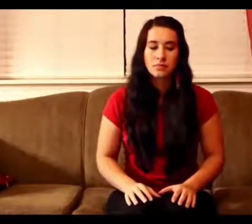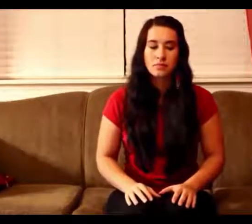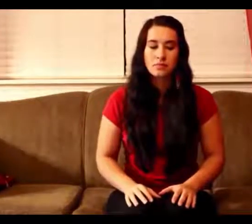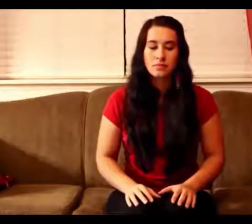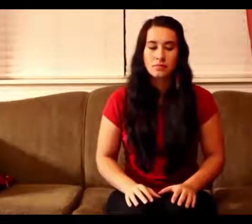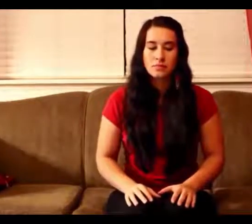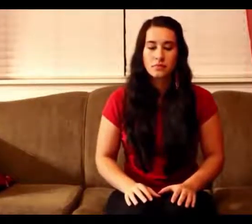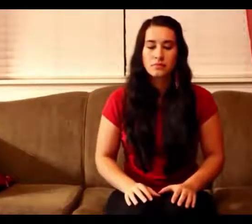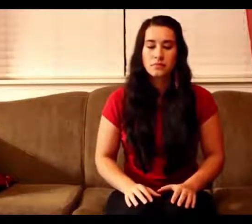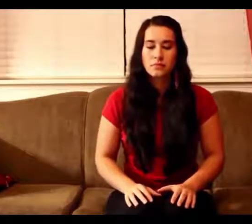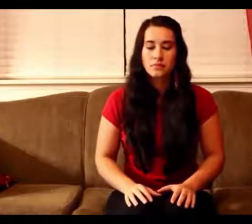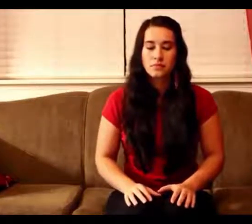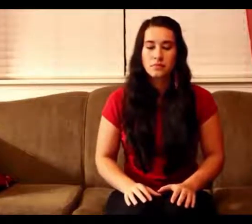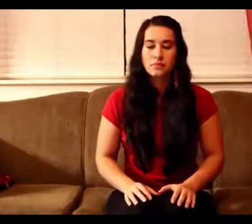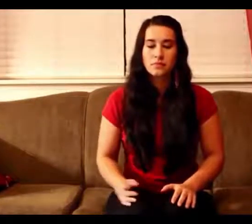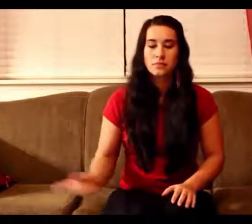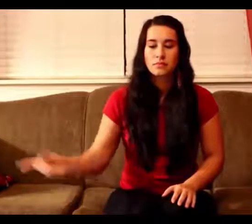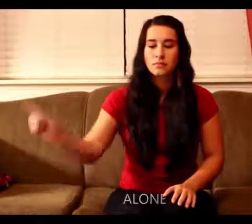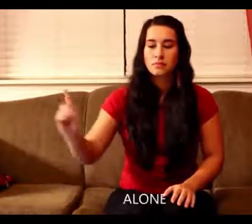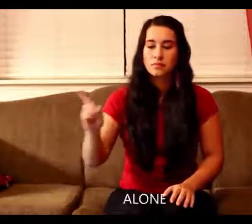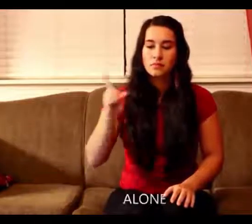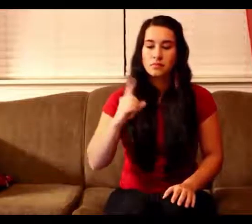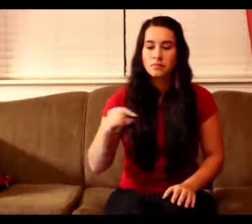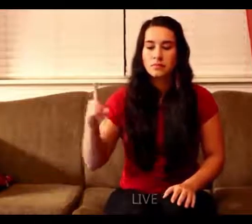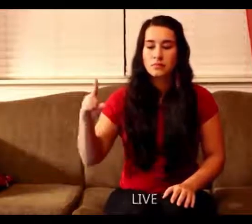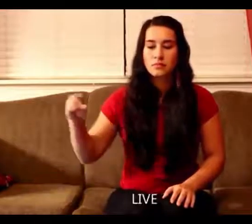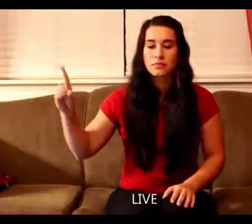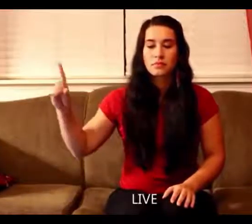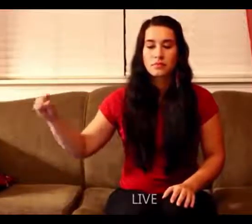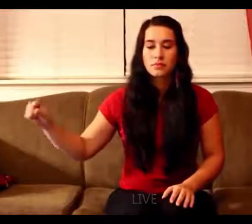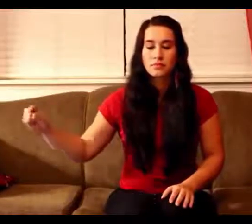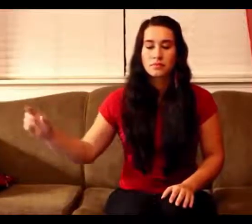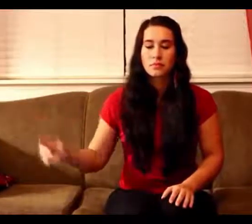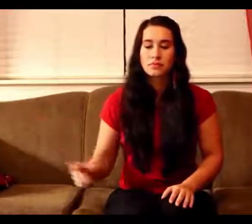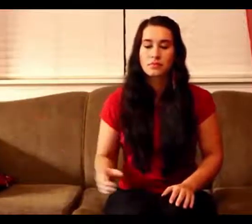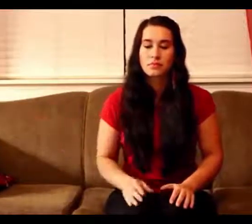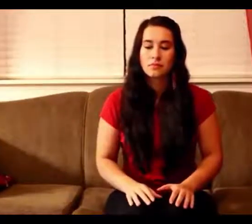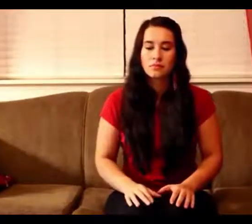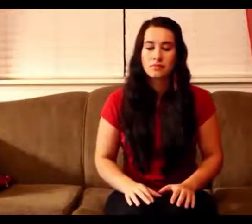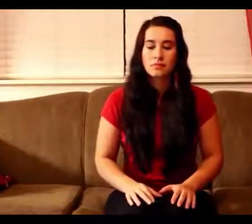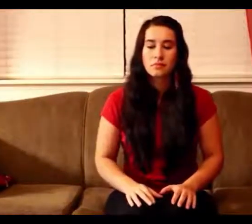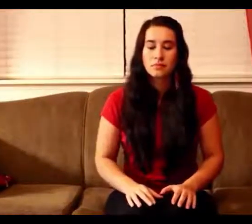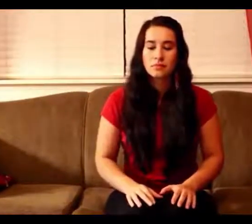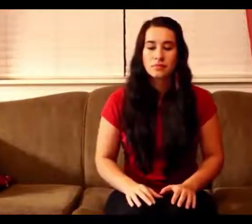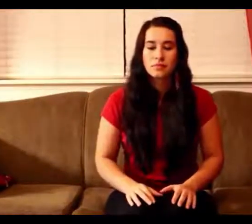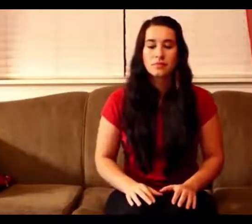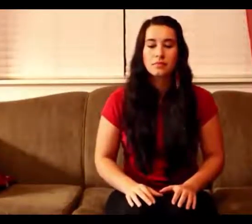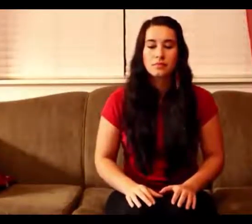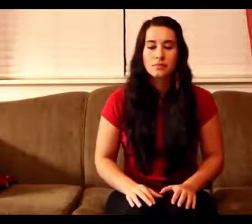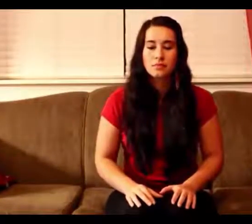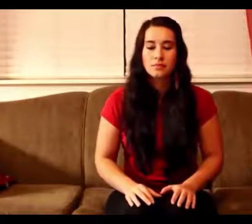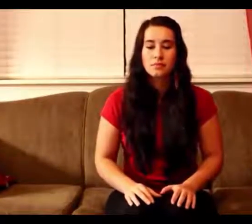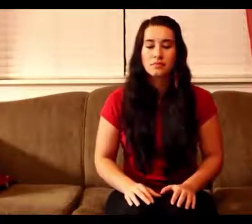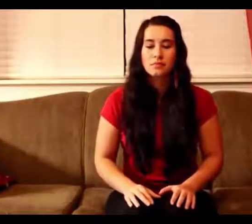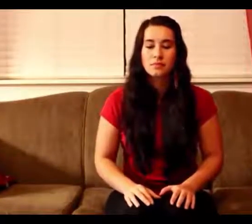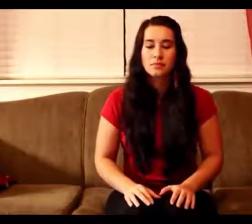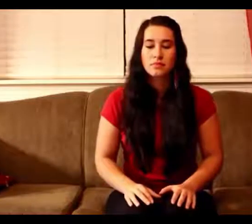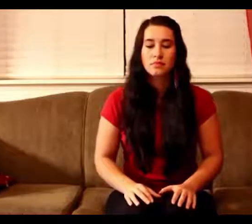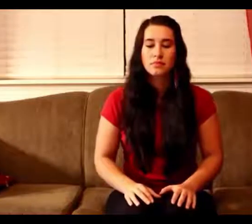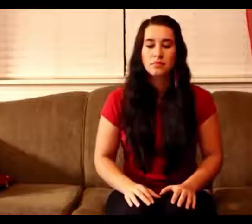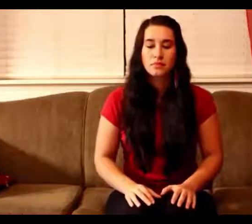ooooh, Just to Live